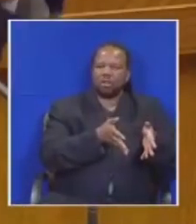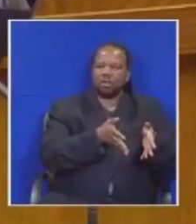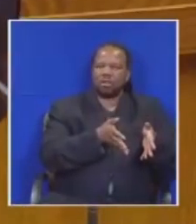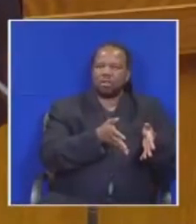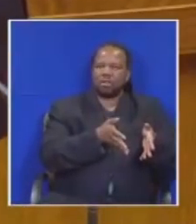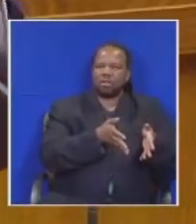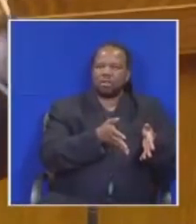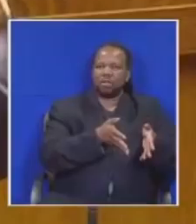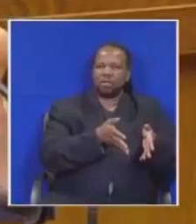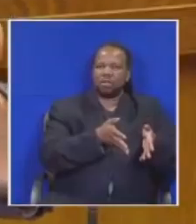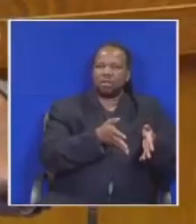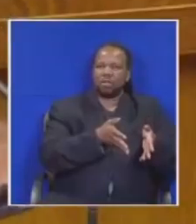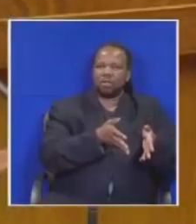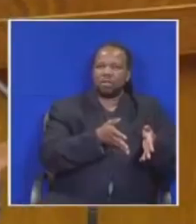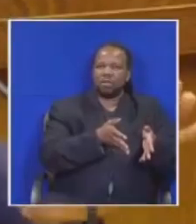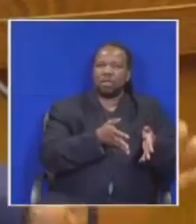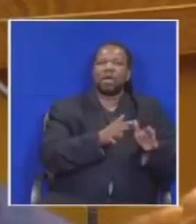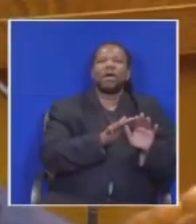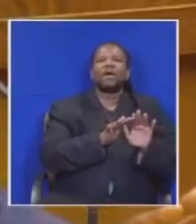In the hands of the protector would be no longer there